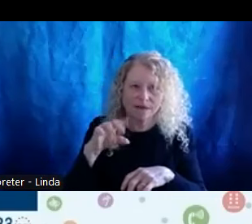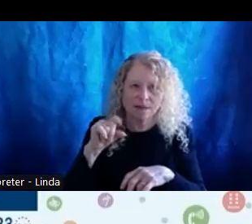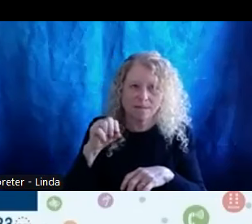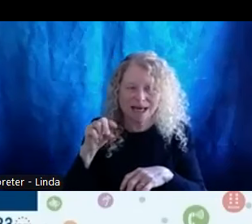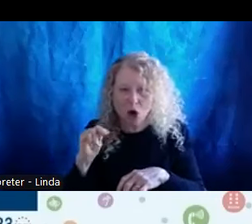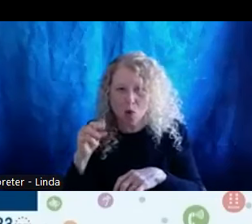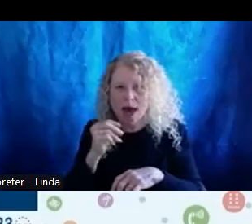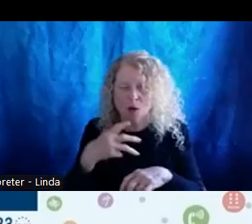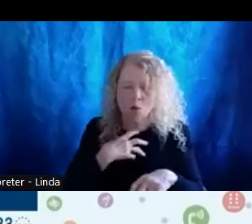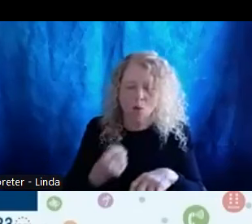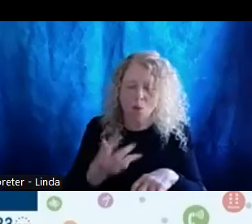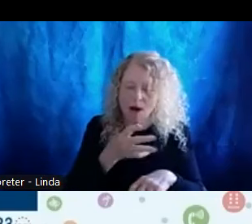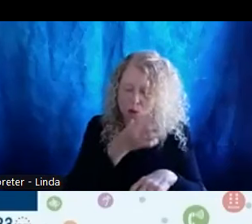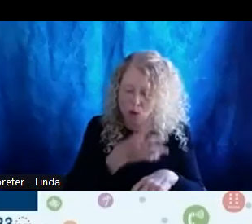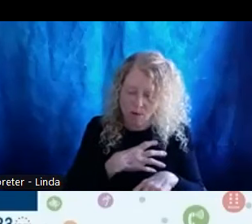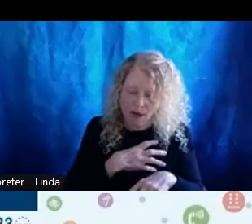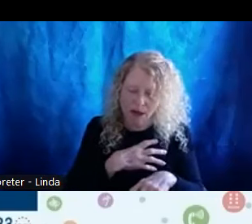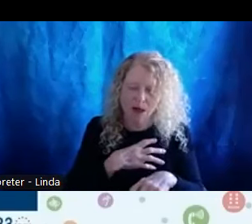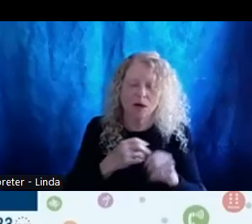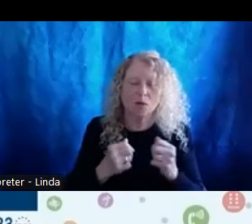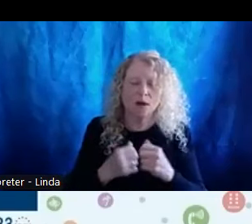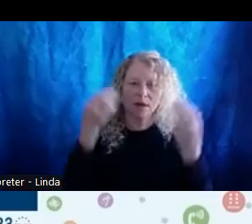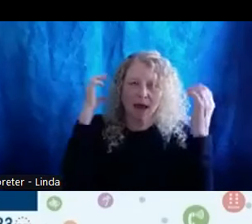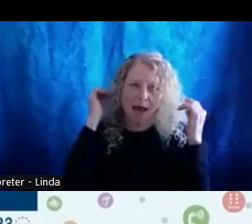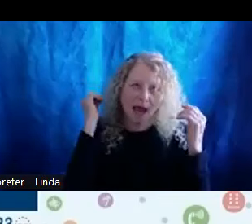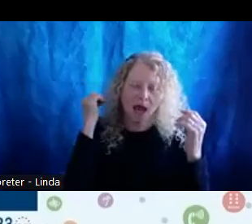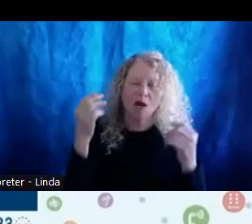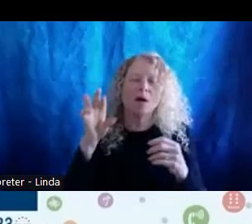white woman with shoulder length brown hair,